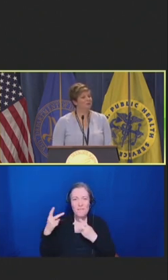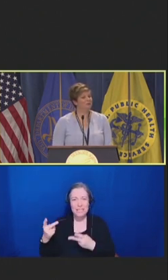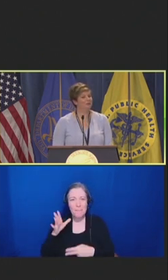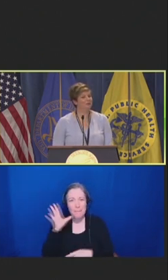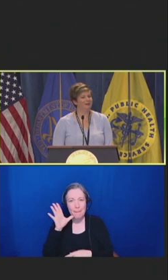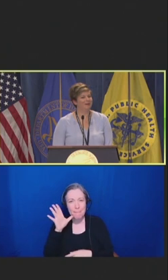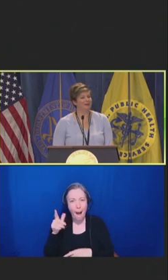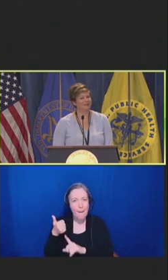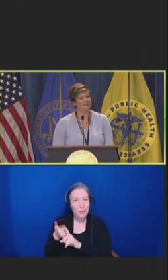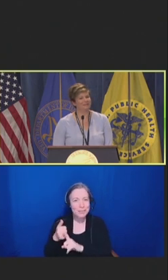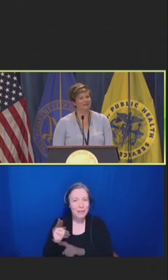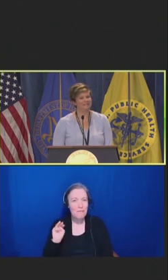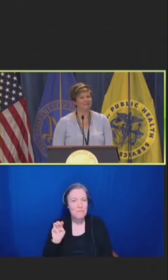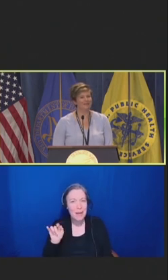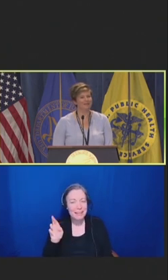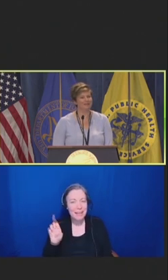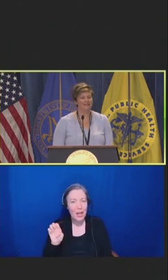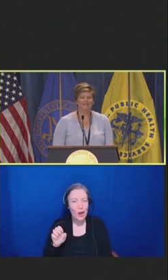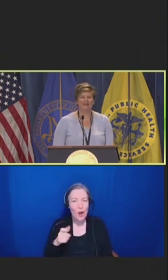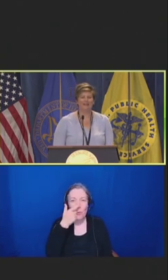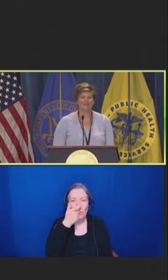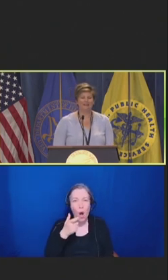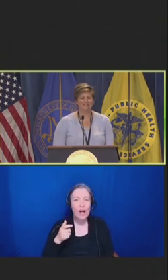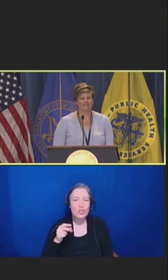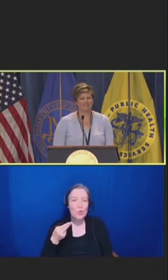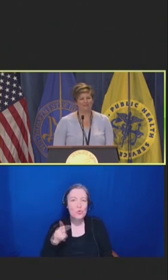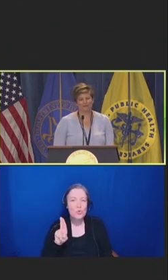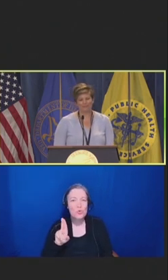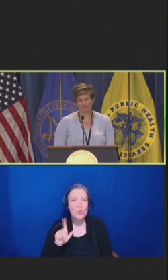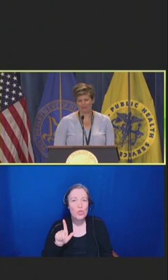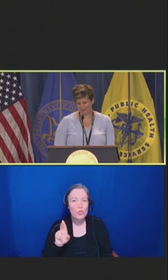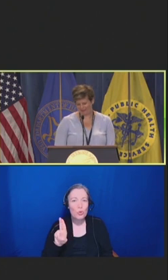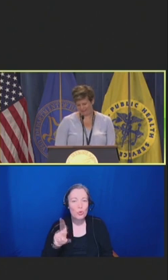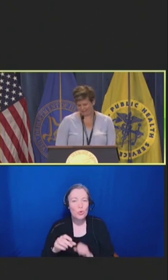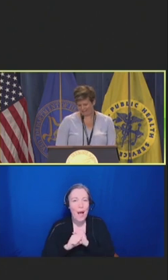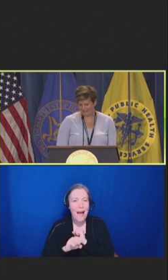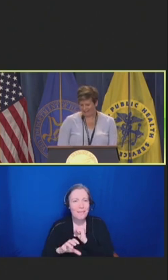are talking about $0 vaccines for people with Medicare.